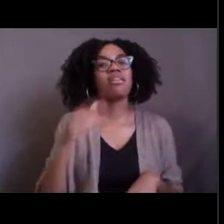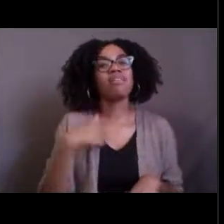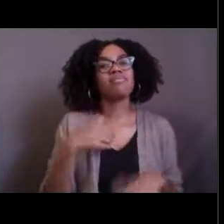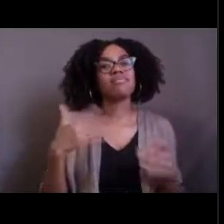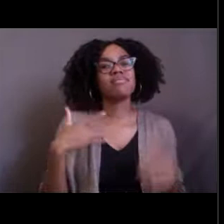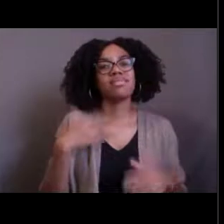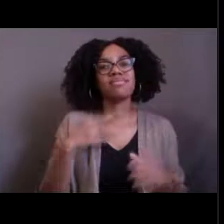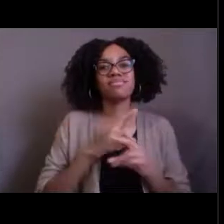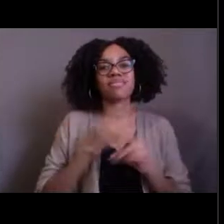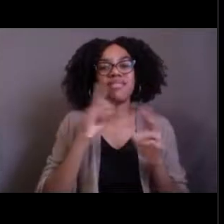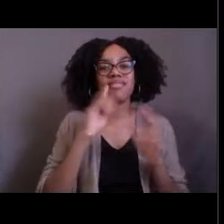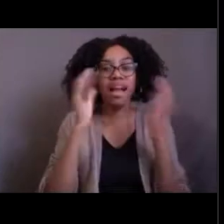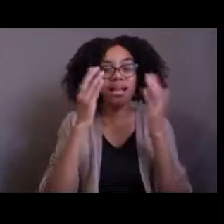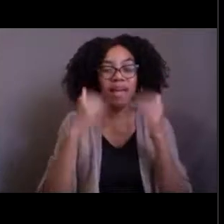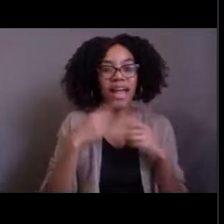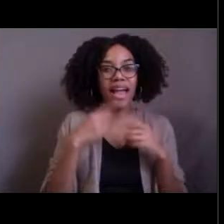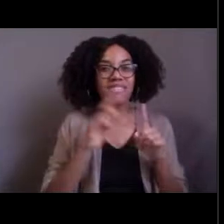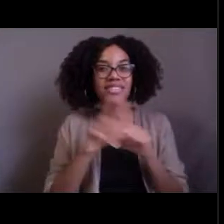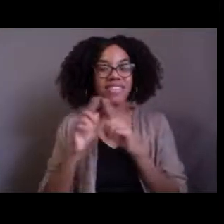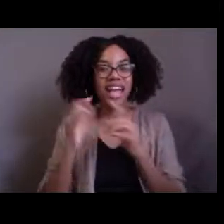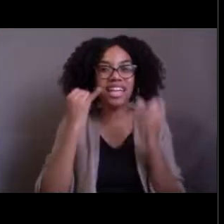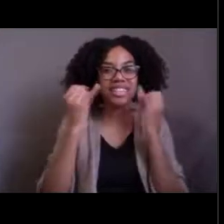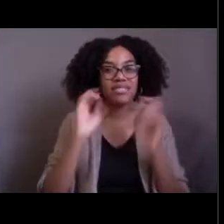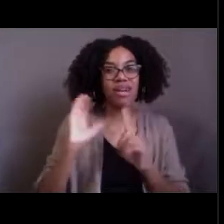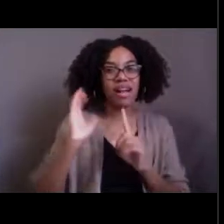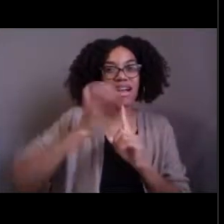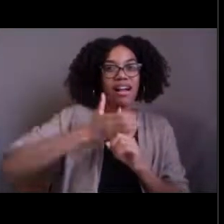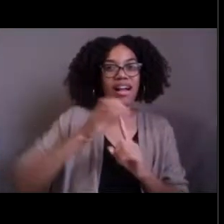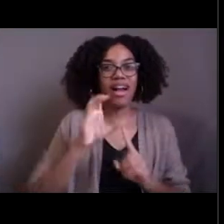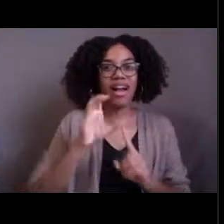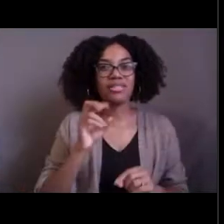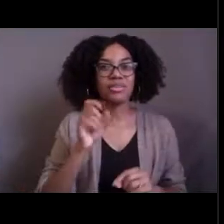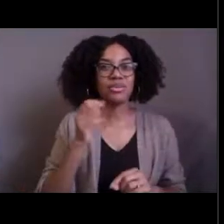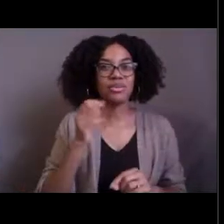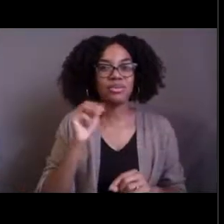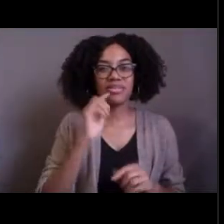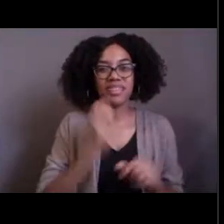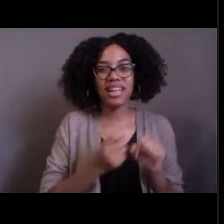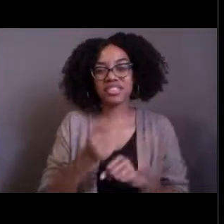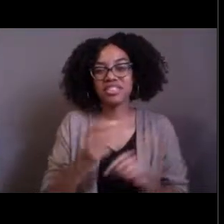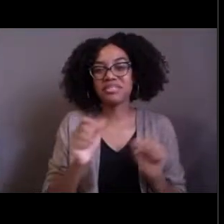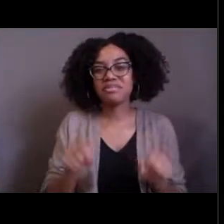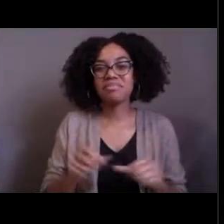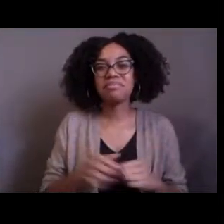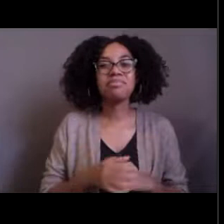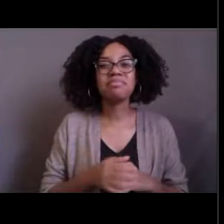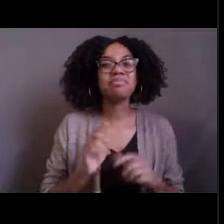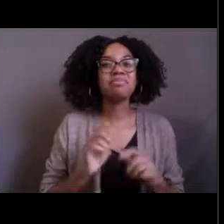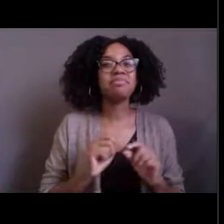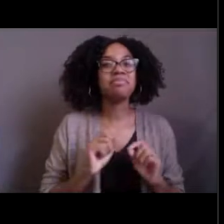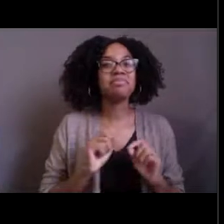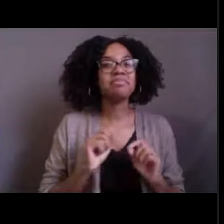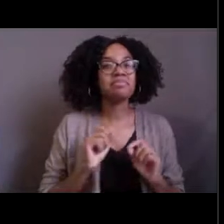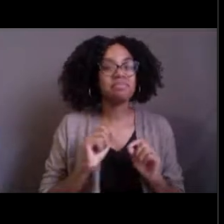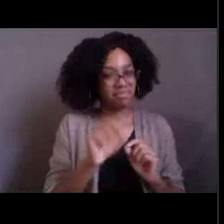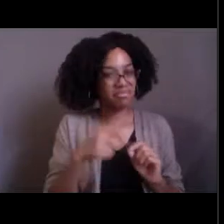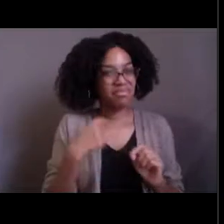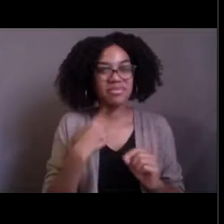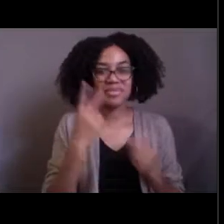for next year or this year if I have time but we saw so many really interesting creatures from the deep.